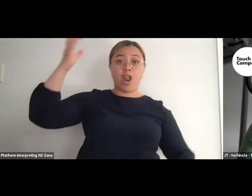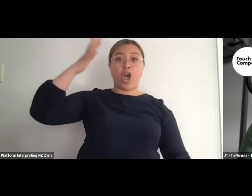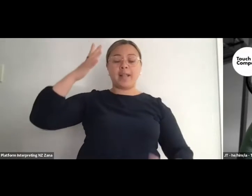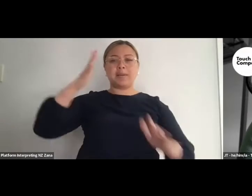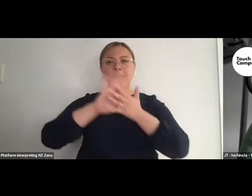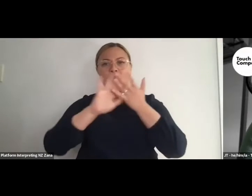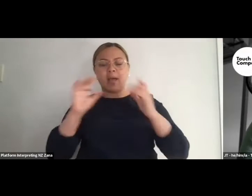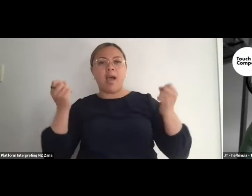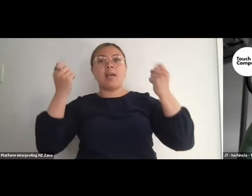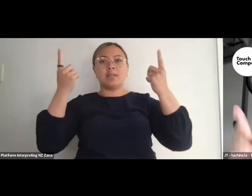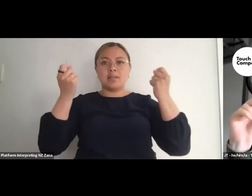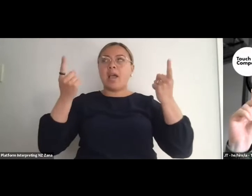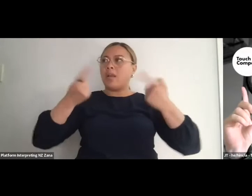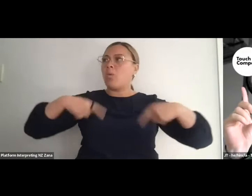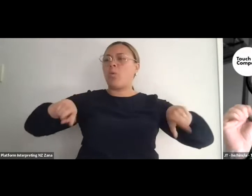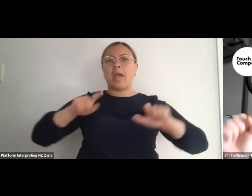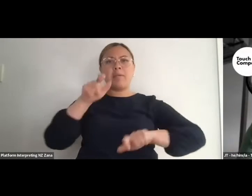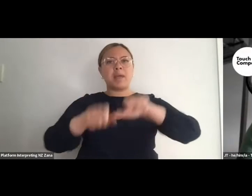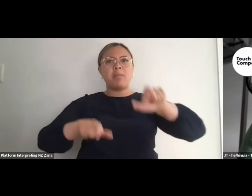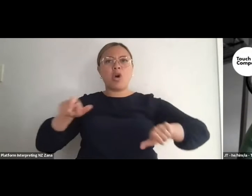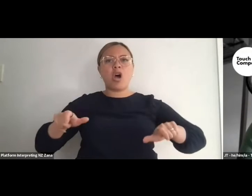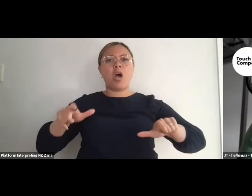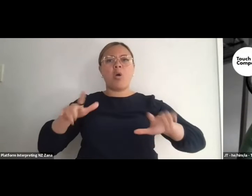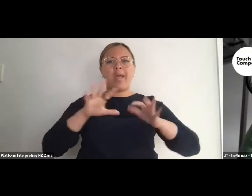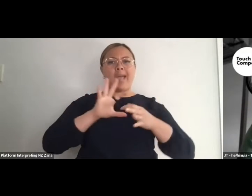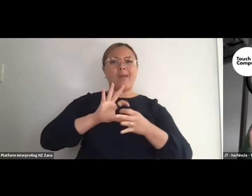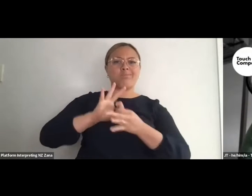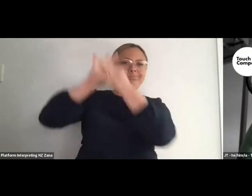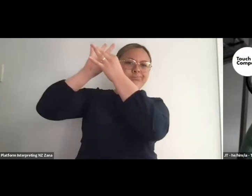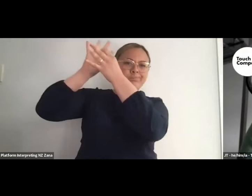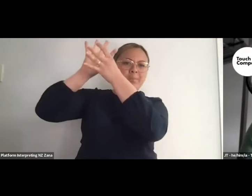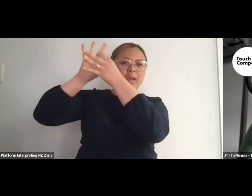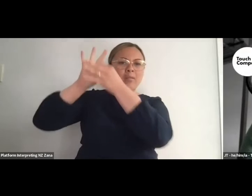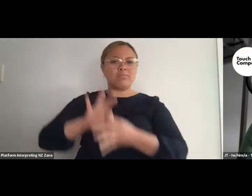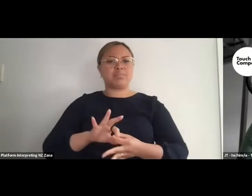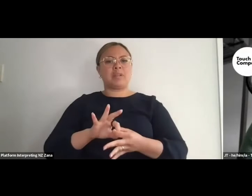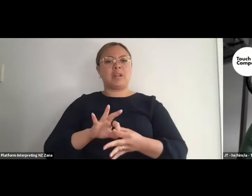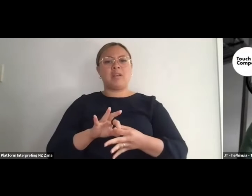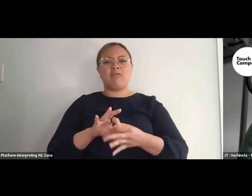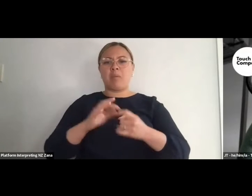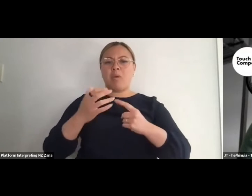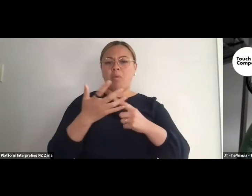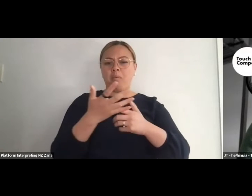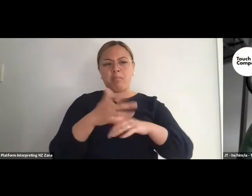connected with what is above us, what is below us and what surrounds us. This brings us together,